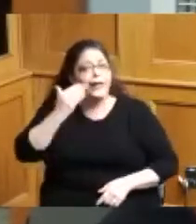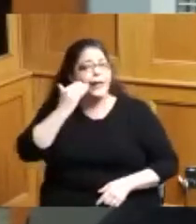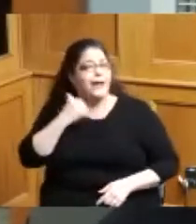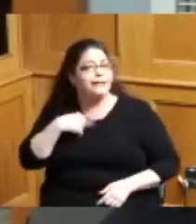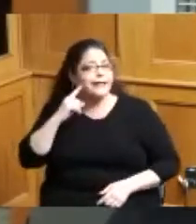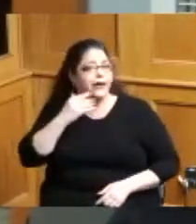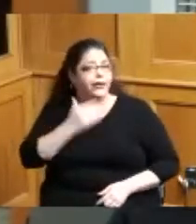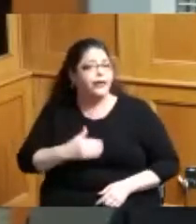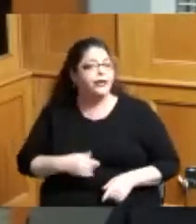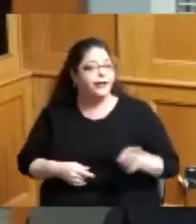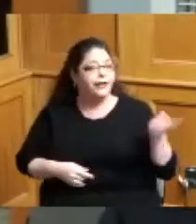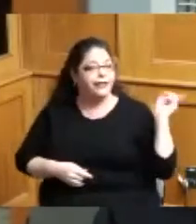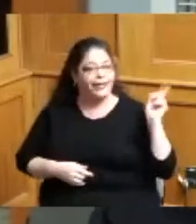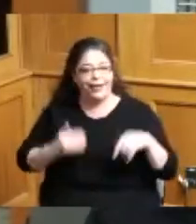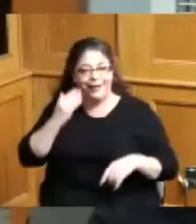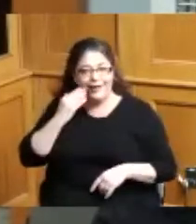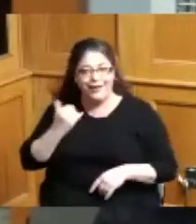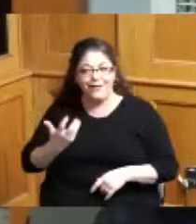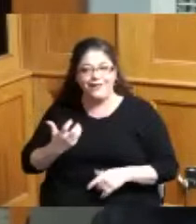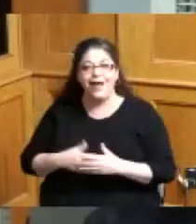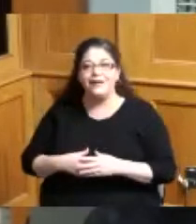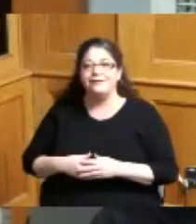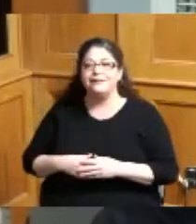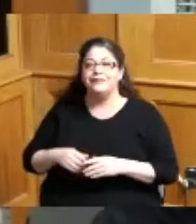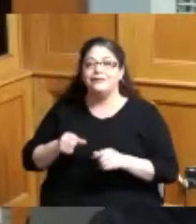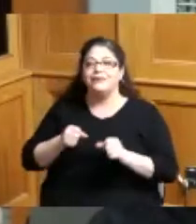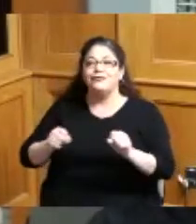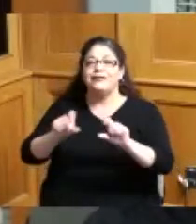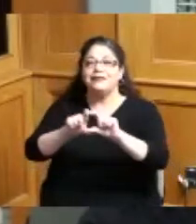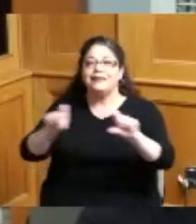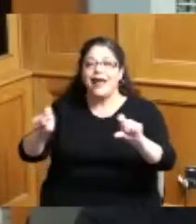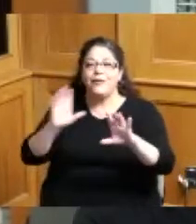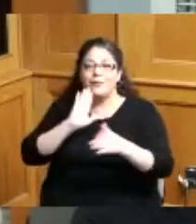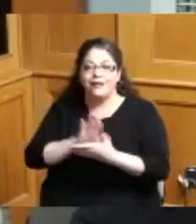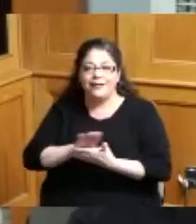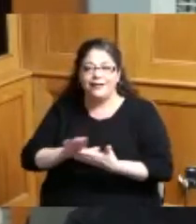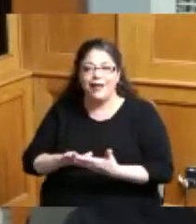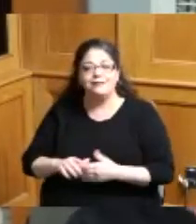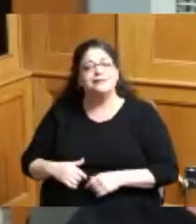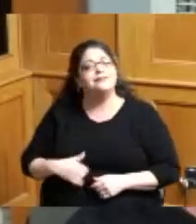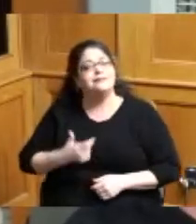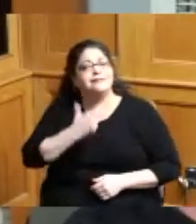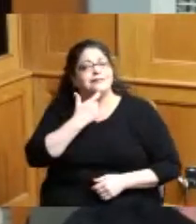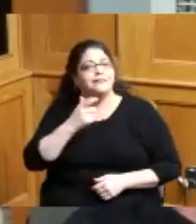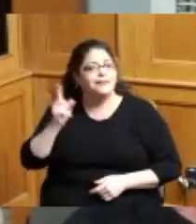my left a street sound would be nice y'all and I'd like to say something about I heard on the radio